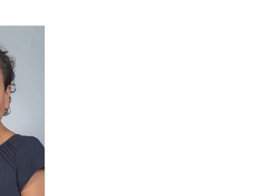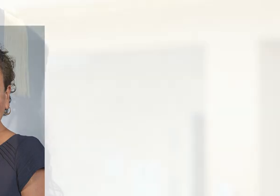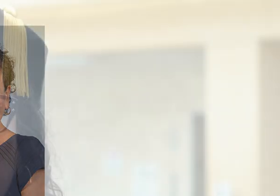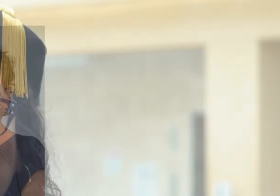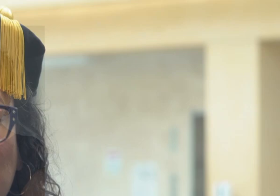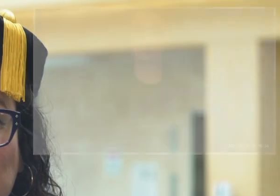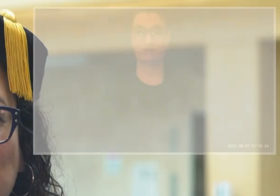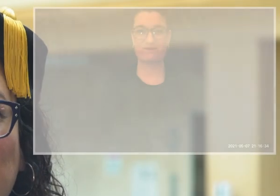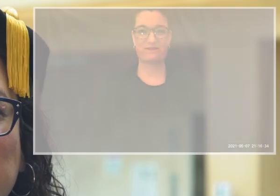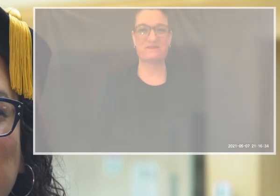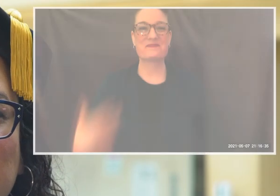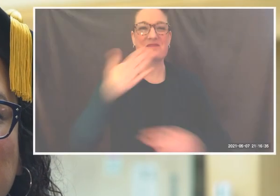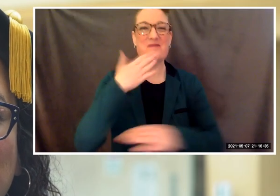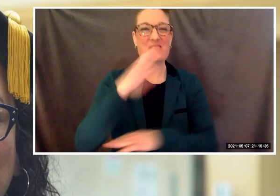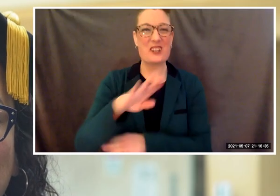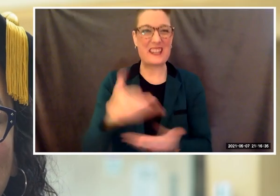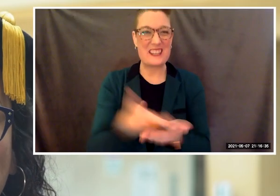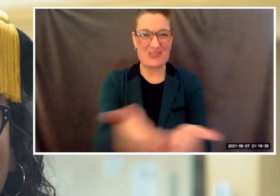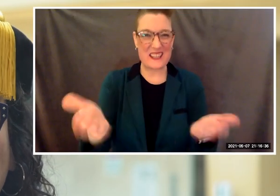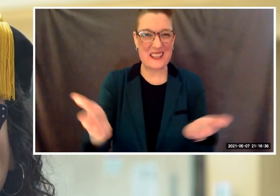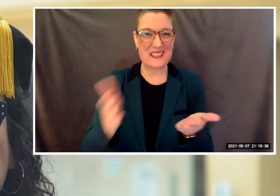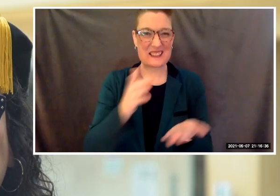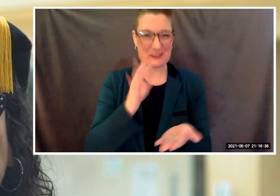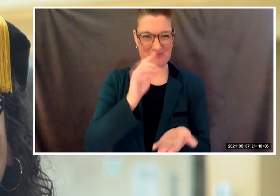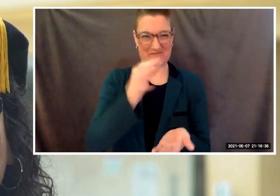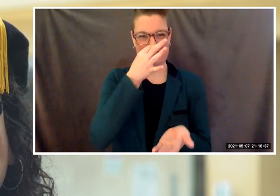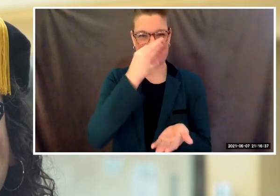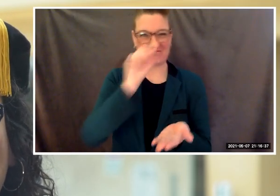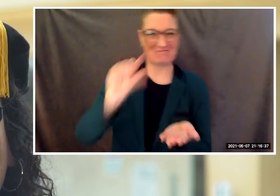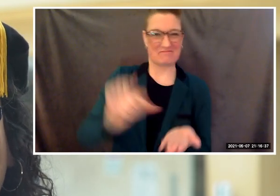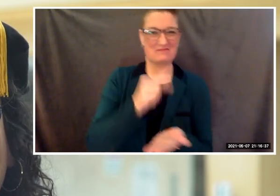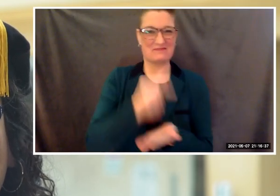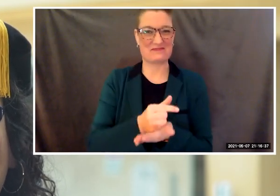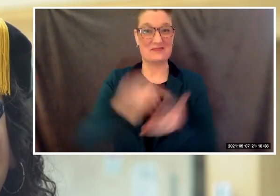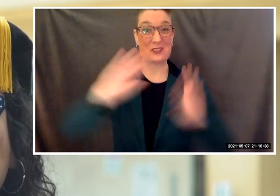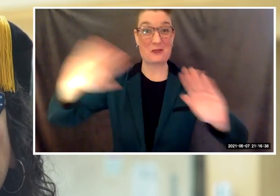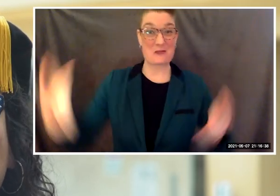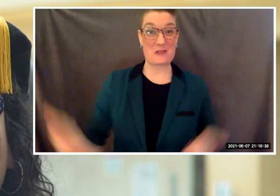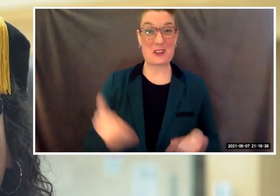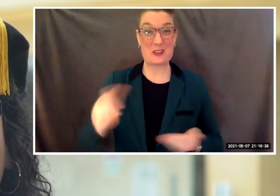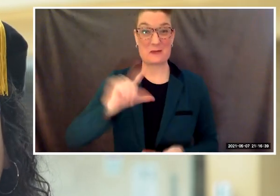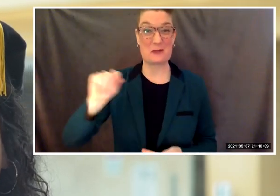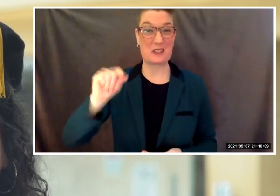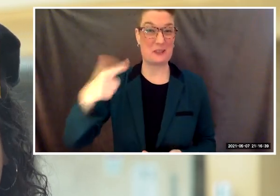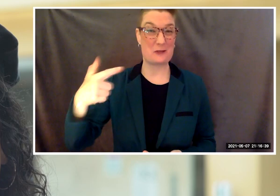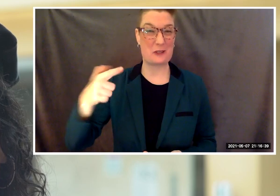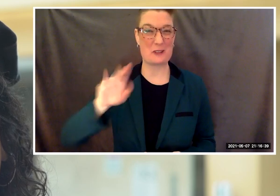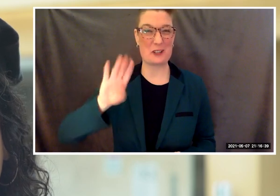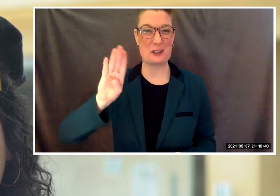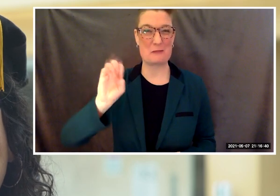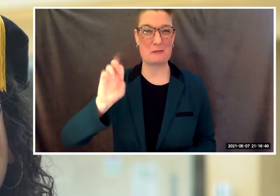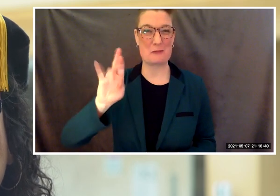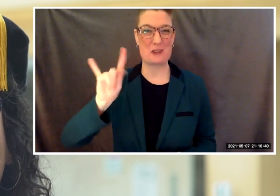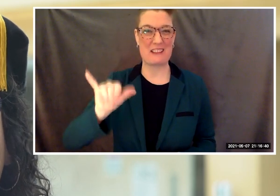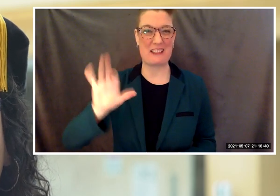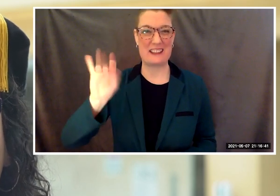Good evening graduates, and welcome to the 2021 Berkeley City College Commencement Exercises.